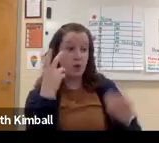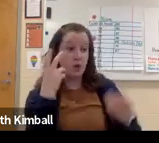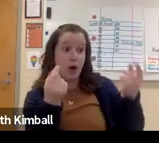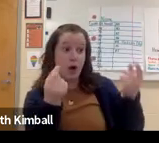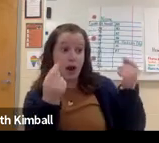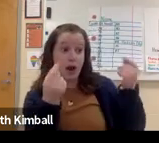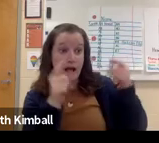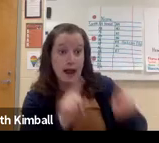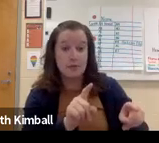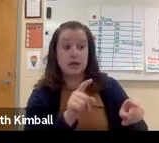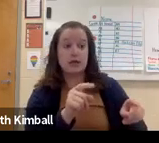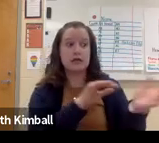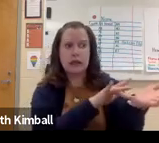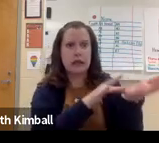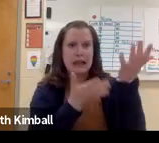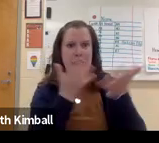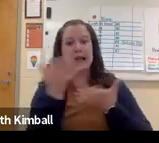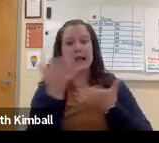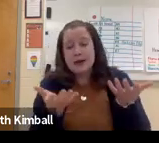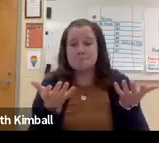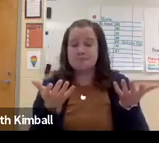through surgical procedure or use hearing aids?